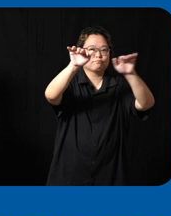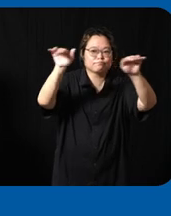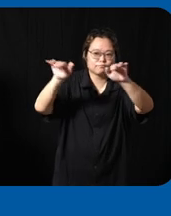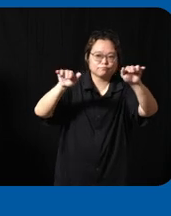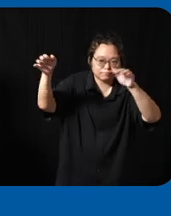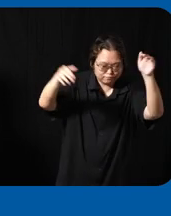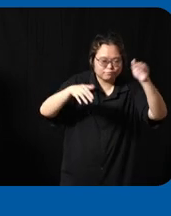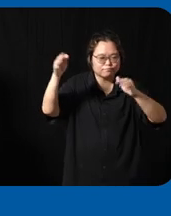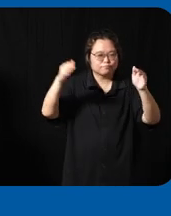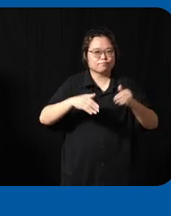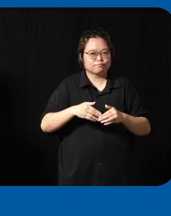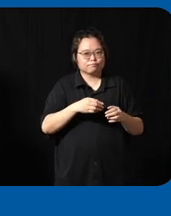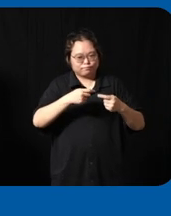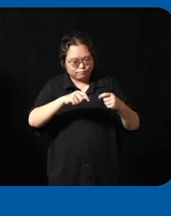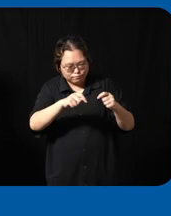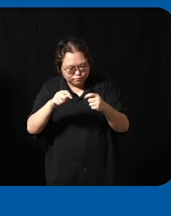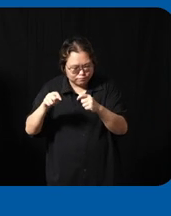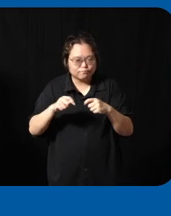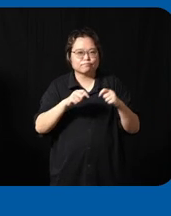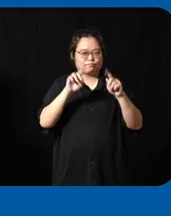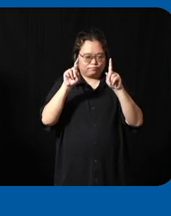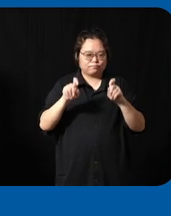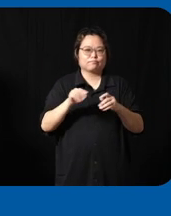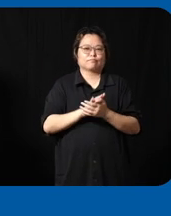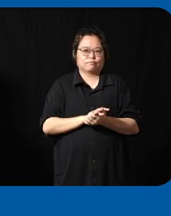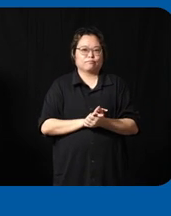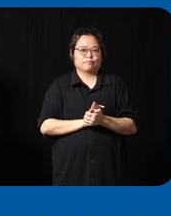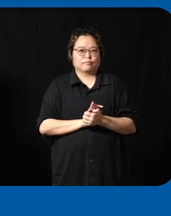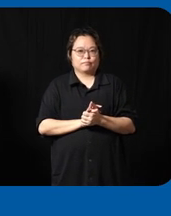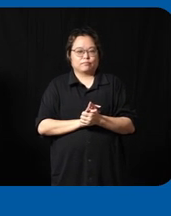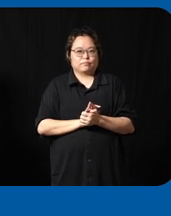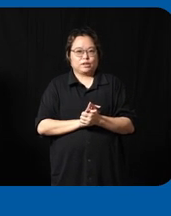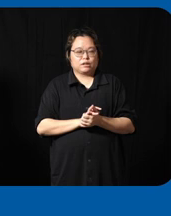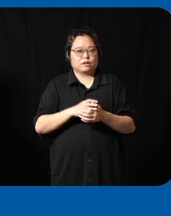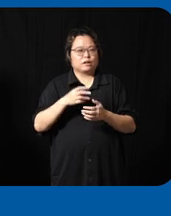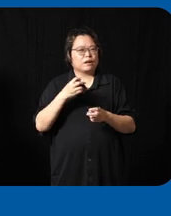deployment into Community these are just some of the examples um it's hard for me to some of them